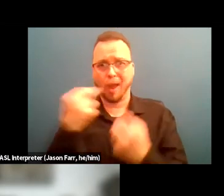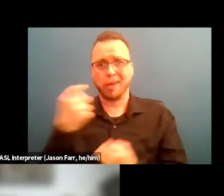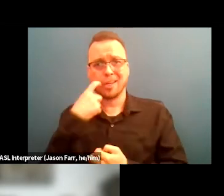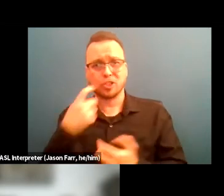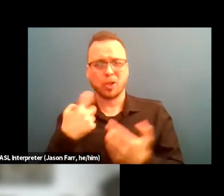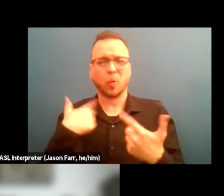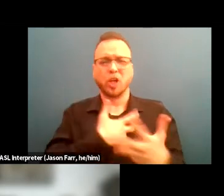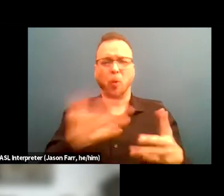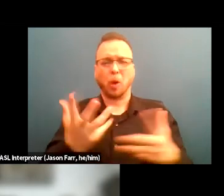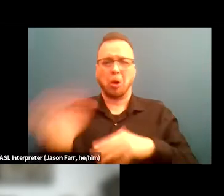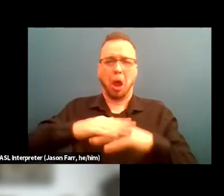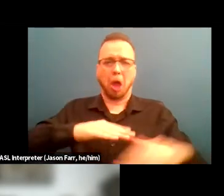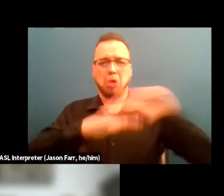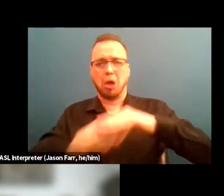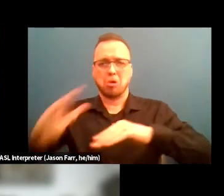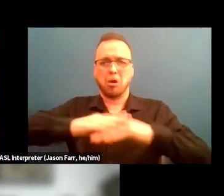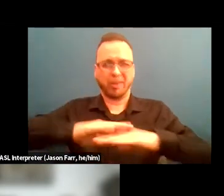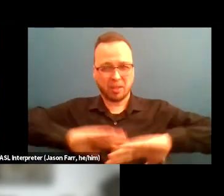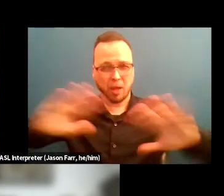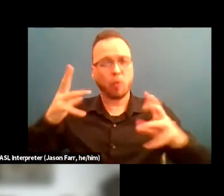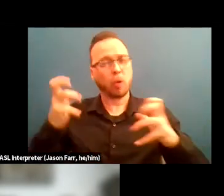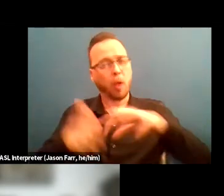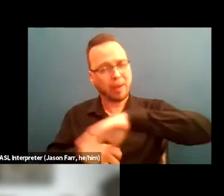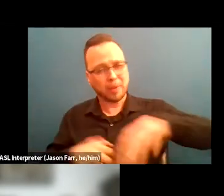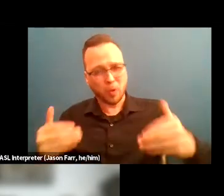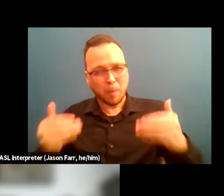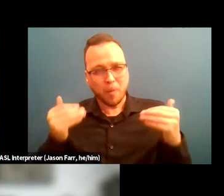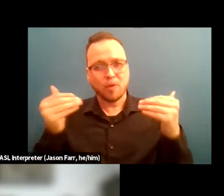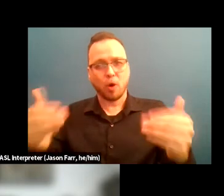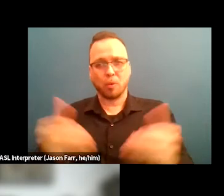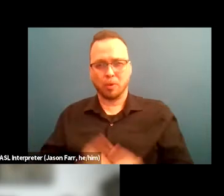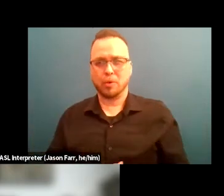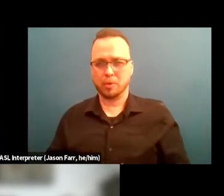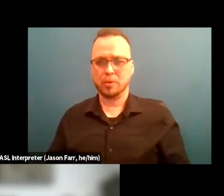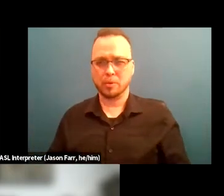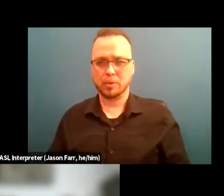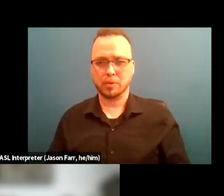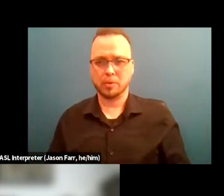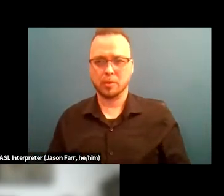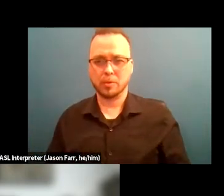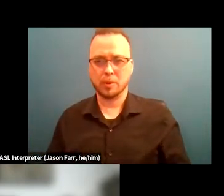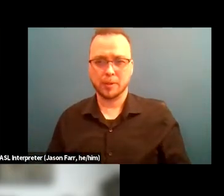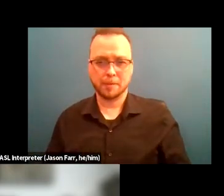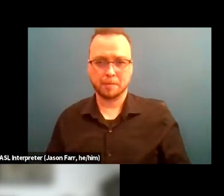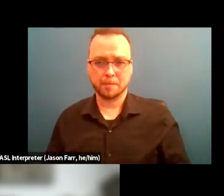in the same token, we want them to move forward, (speaking faintly) so we don't say go to a thousand meetings or,